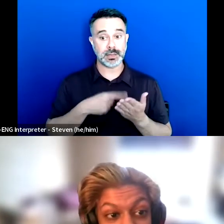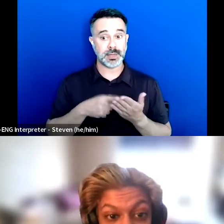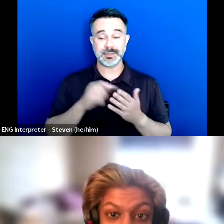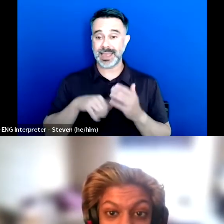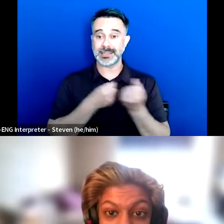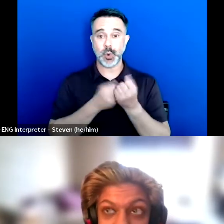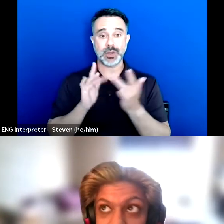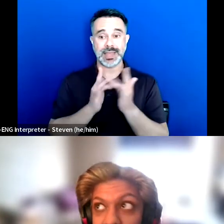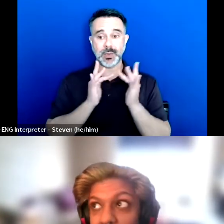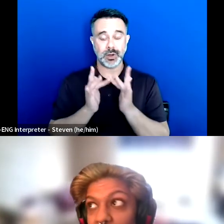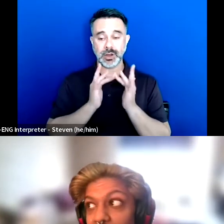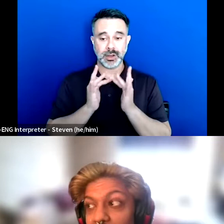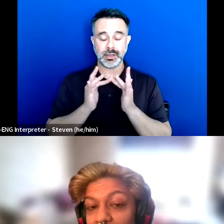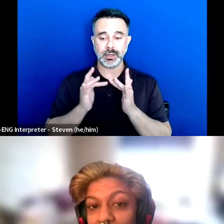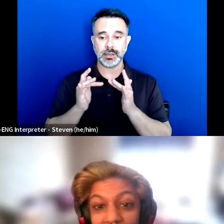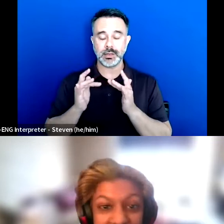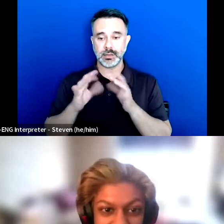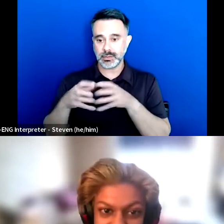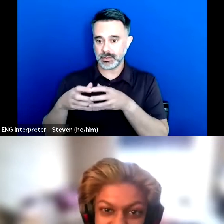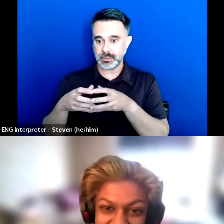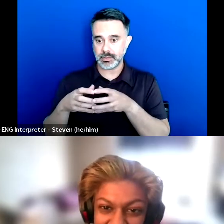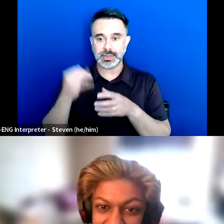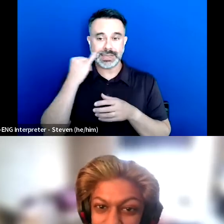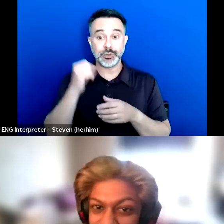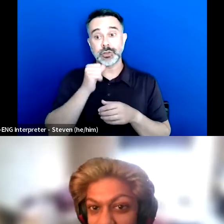in a privileged position like I am right now